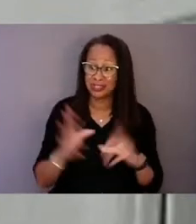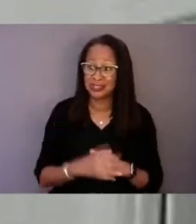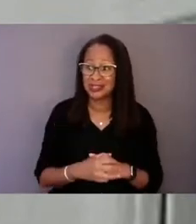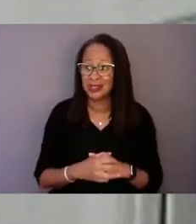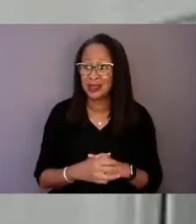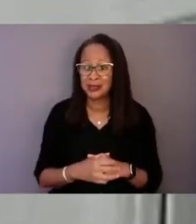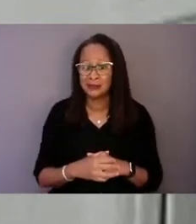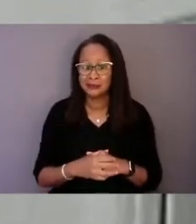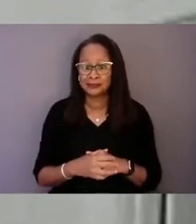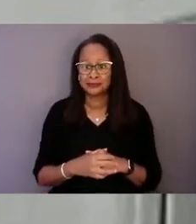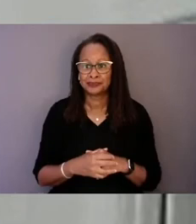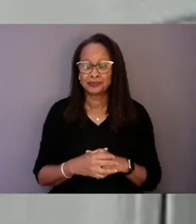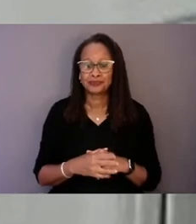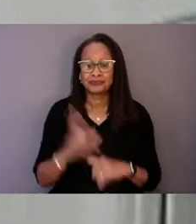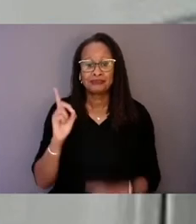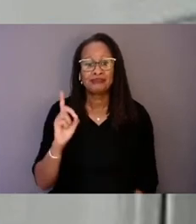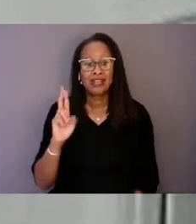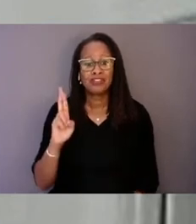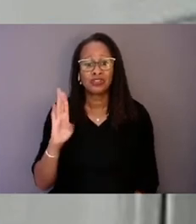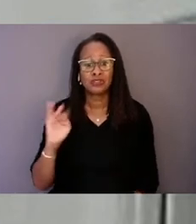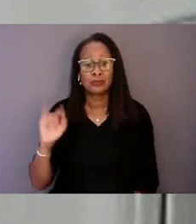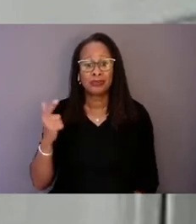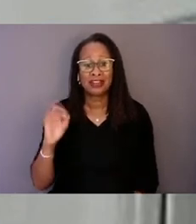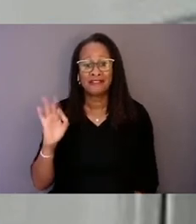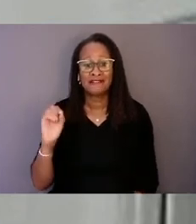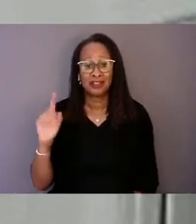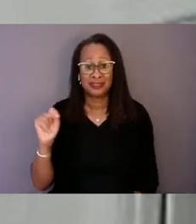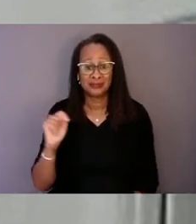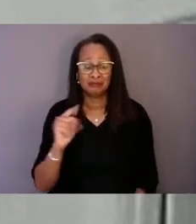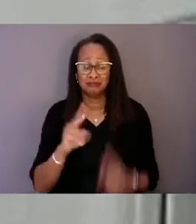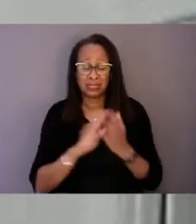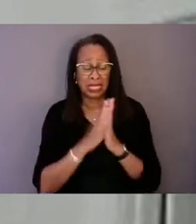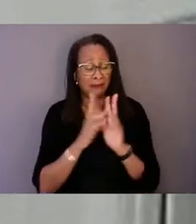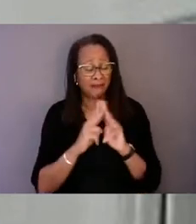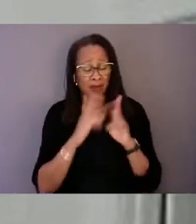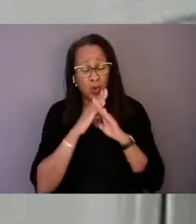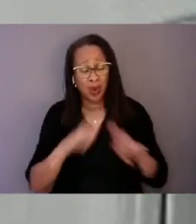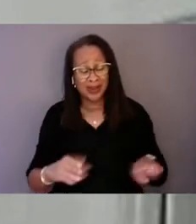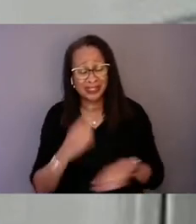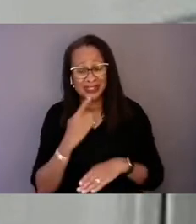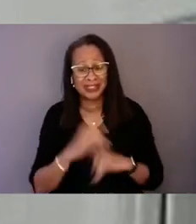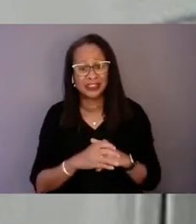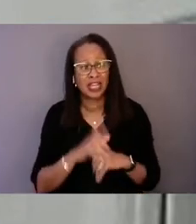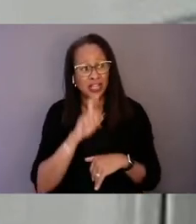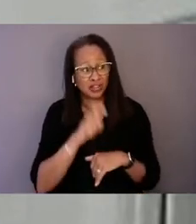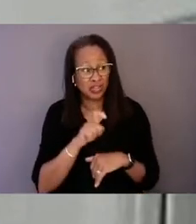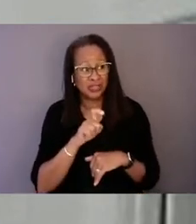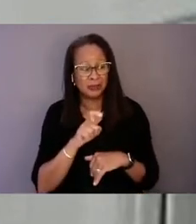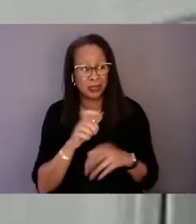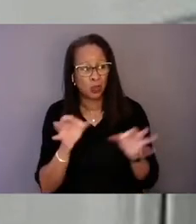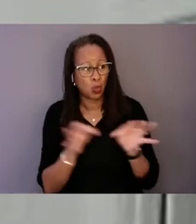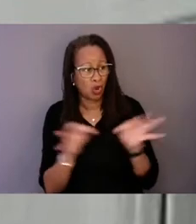And Dr. Bigfoot got very quiet and she said, "You need to be trustworthy.